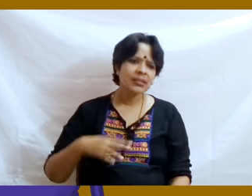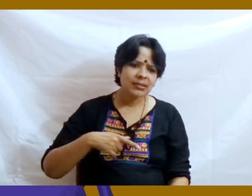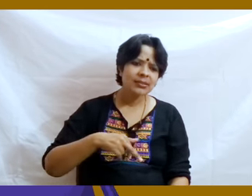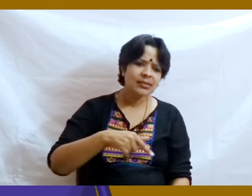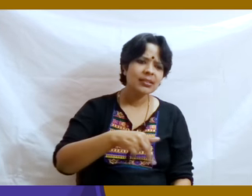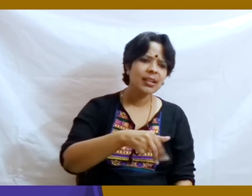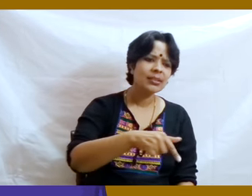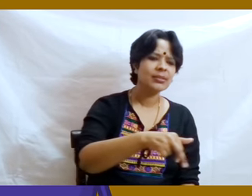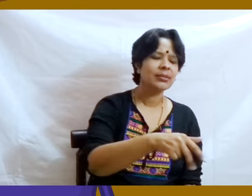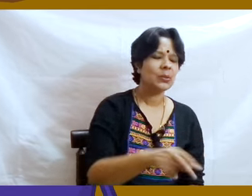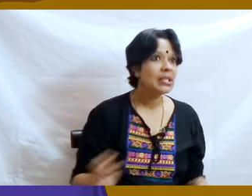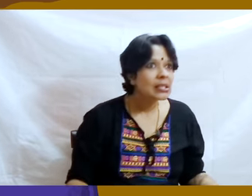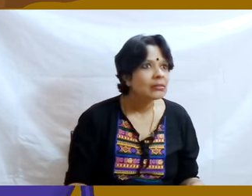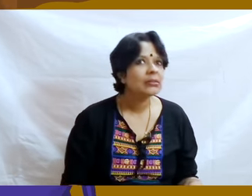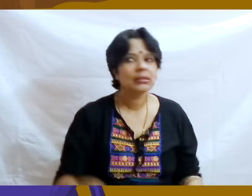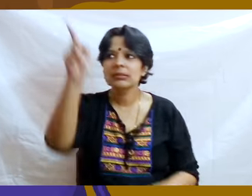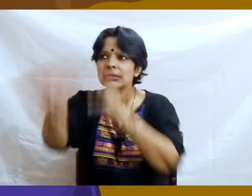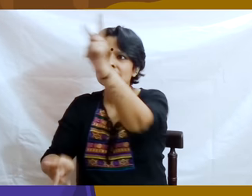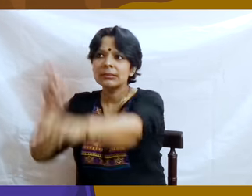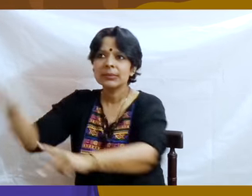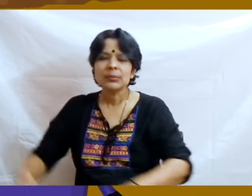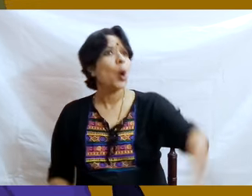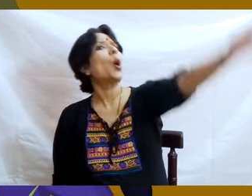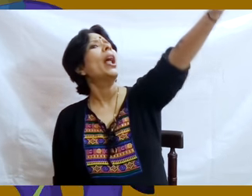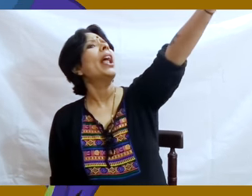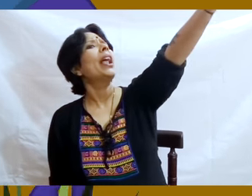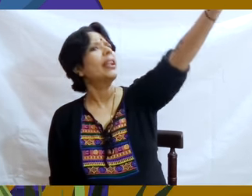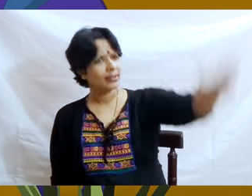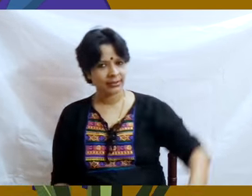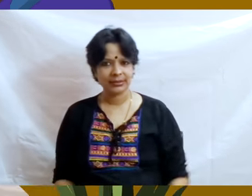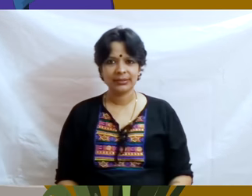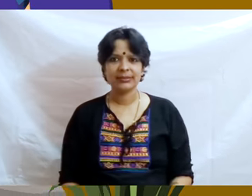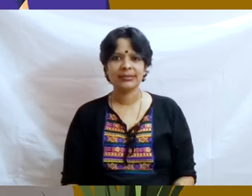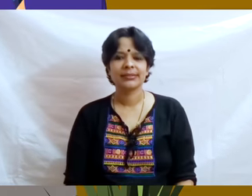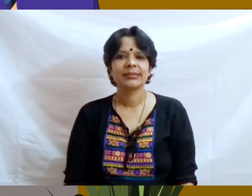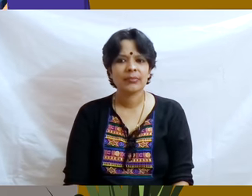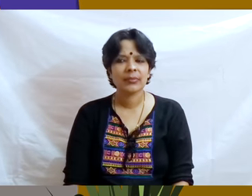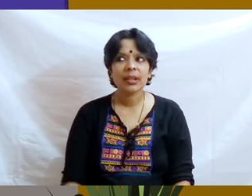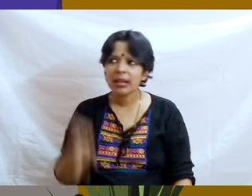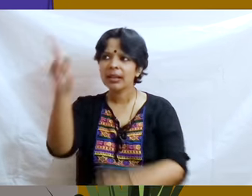They had no sooner started out again than a loud shout went up from another company of people on the road.